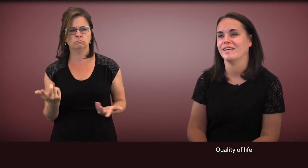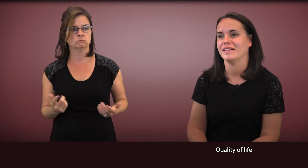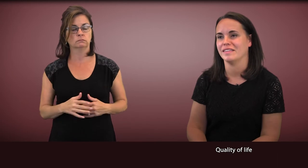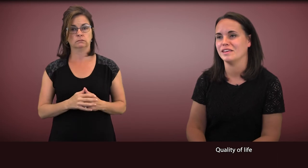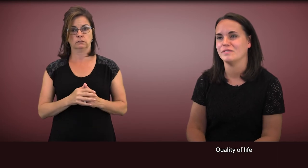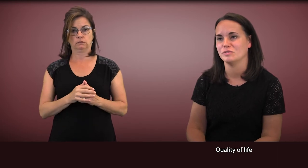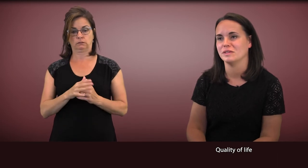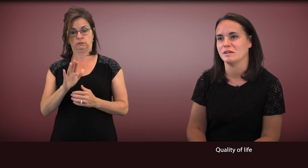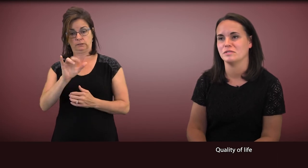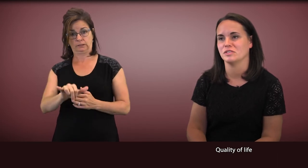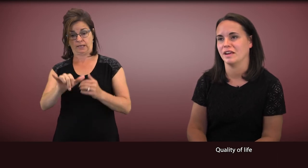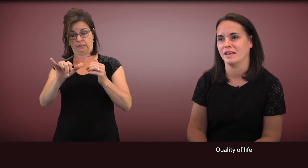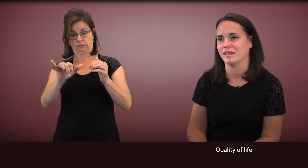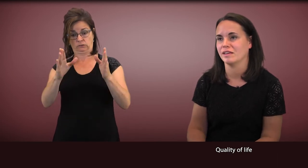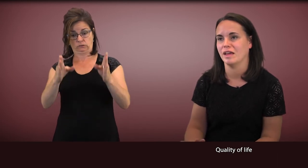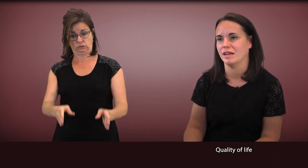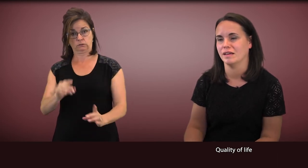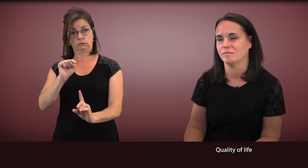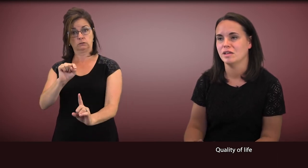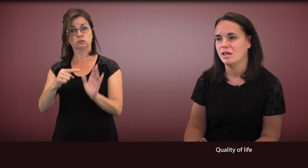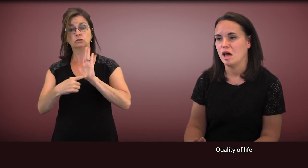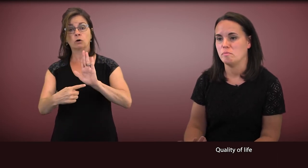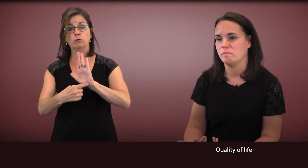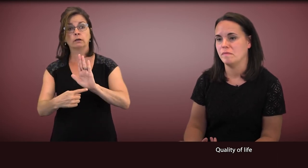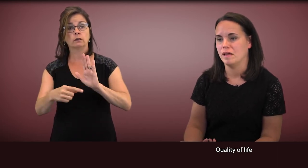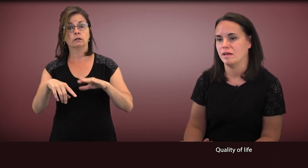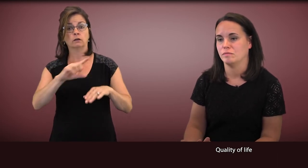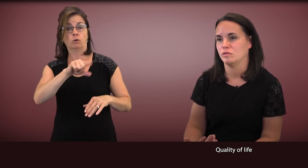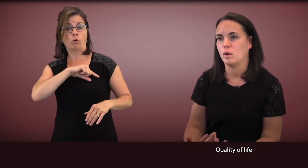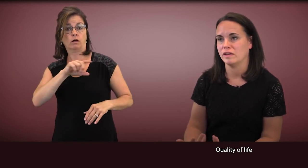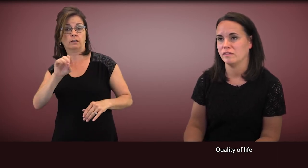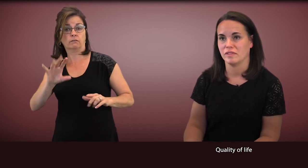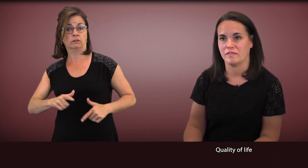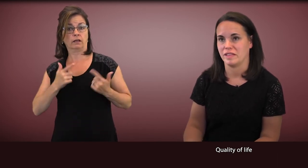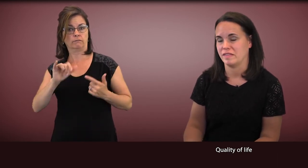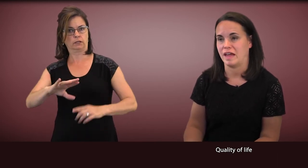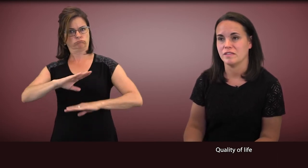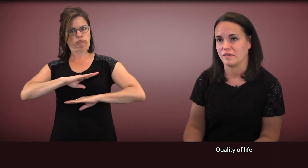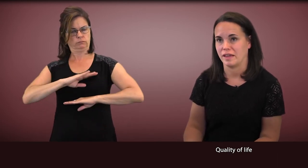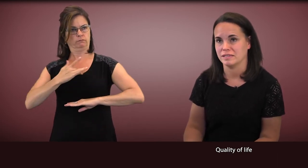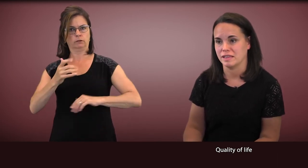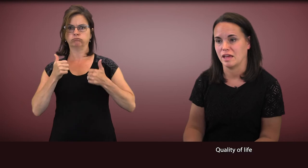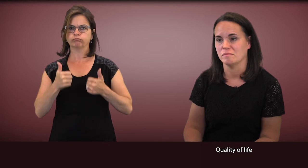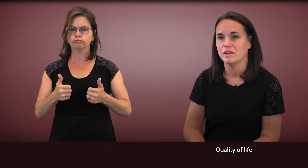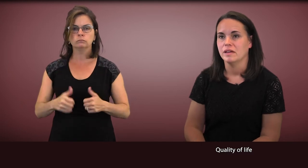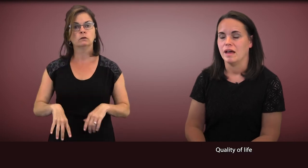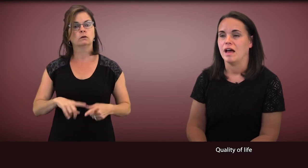Is the individual demonstrating a quality of life that's satisfying to them?